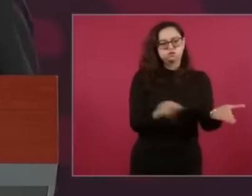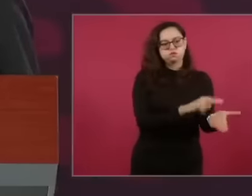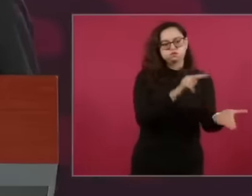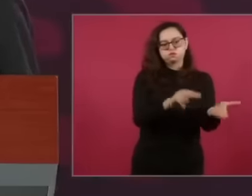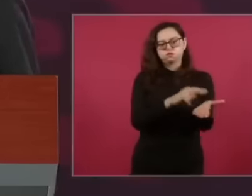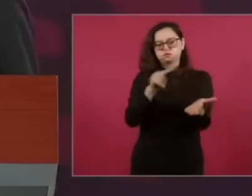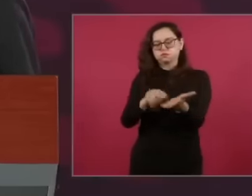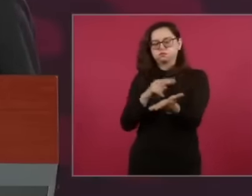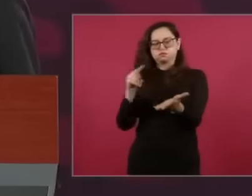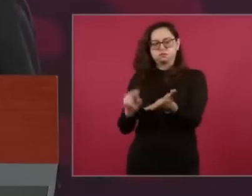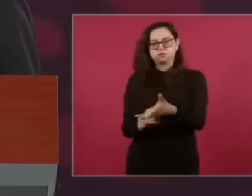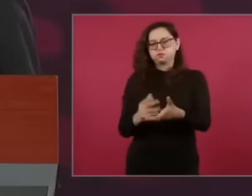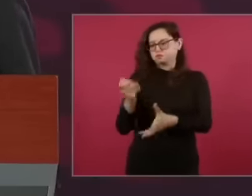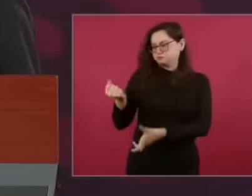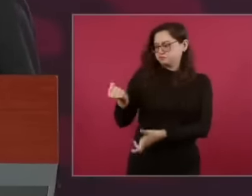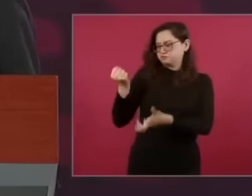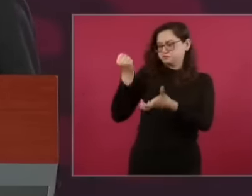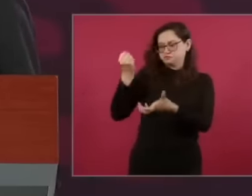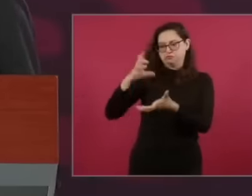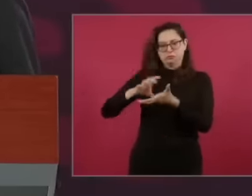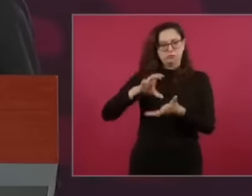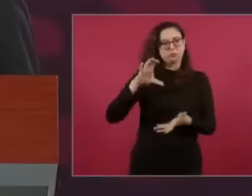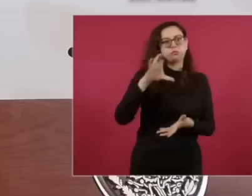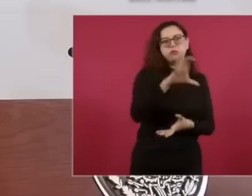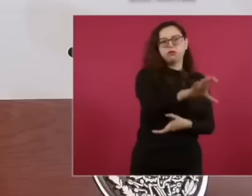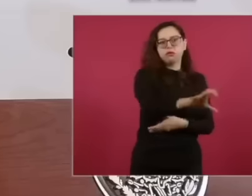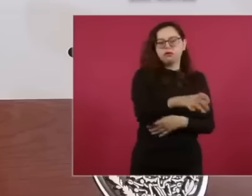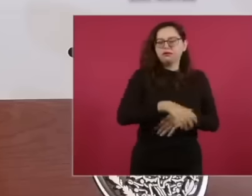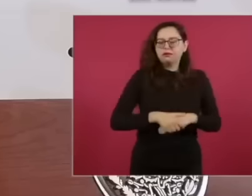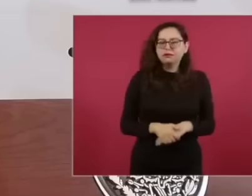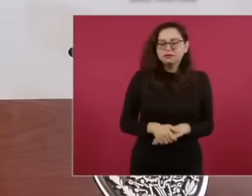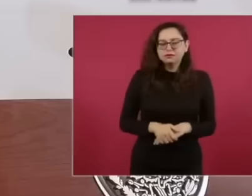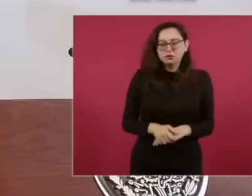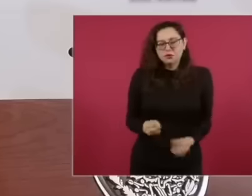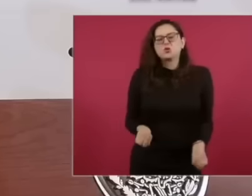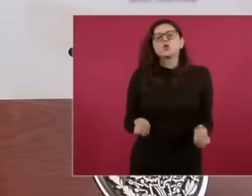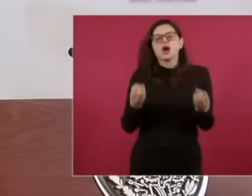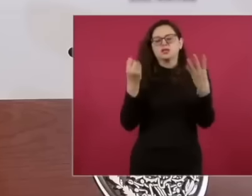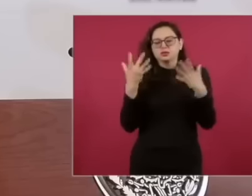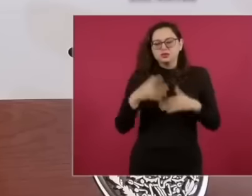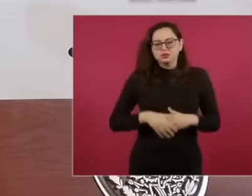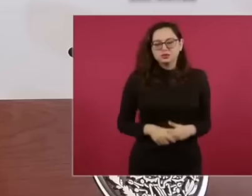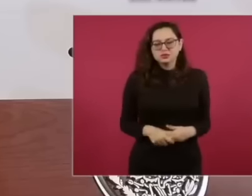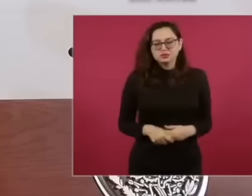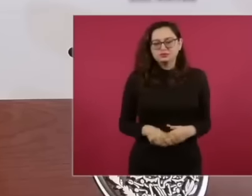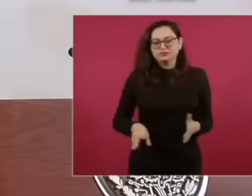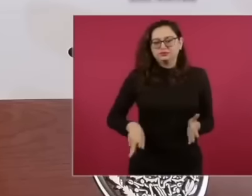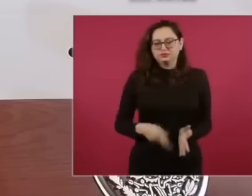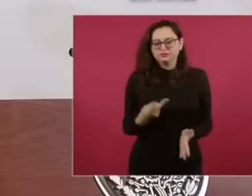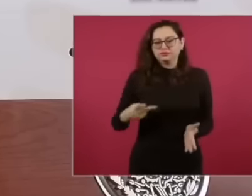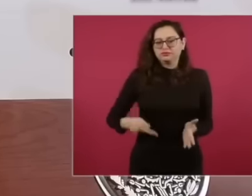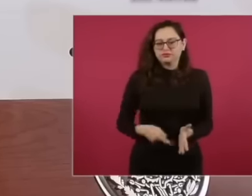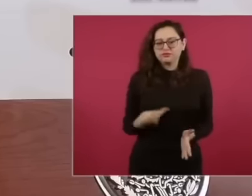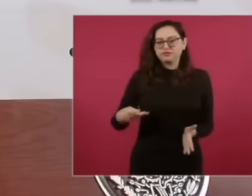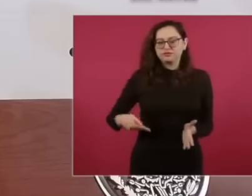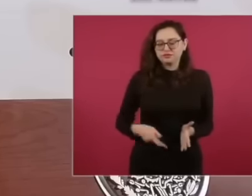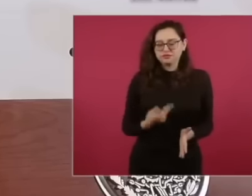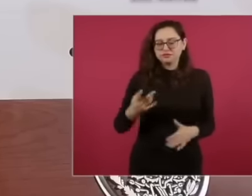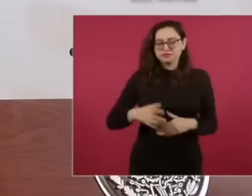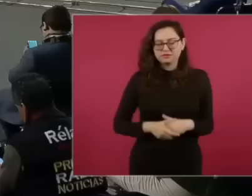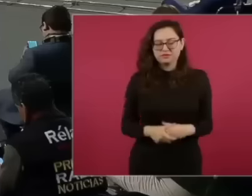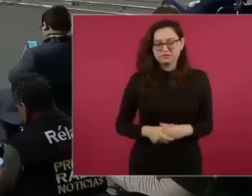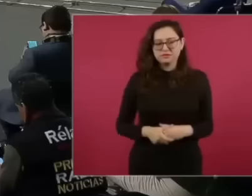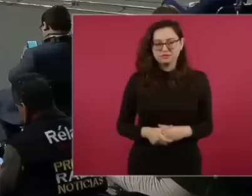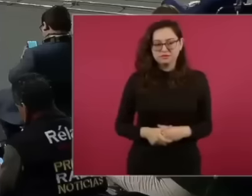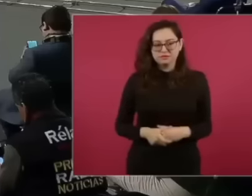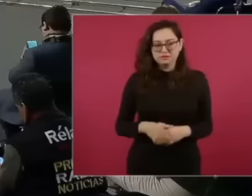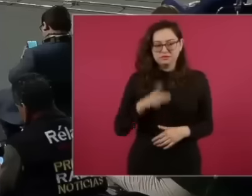manipulation, President. What do communicators do, building